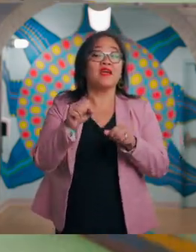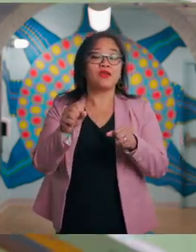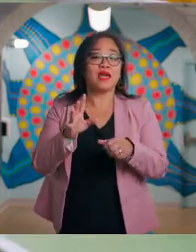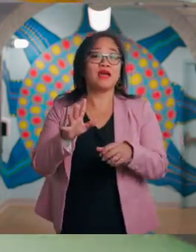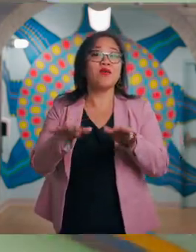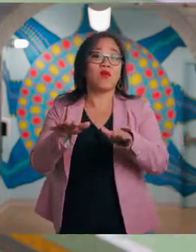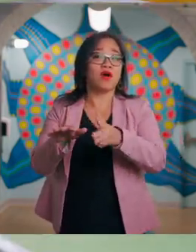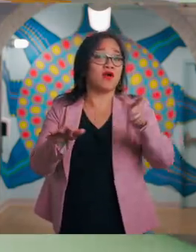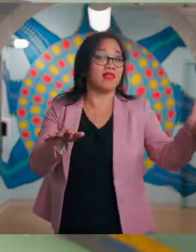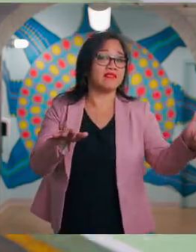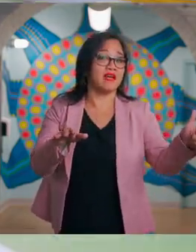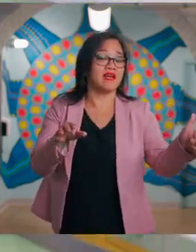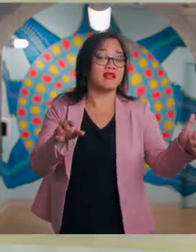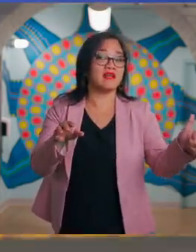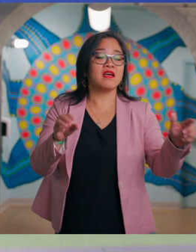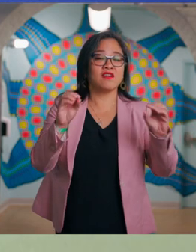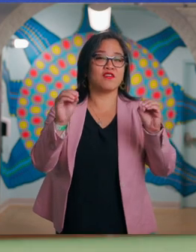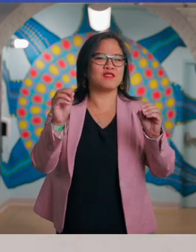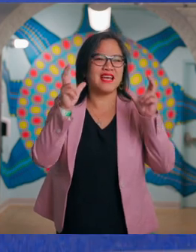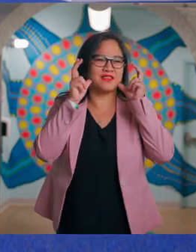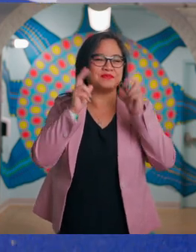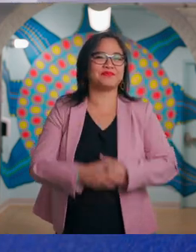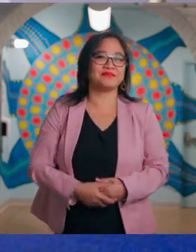[stair audio] I love you Oh that's yummy